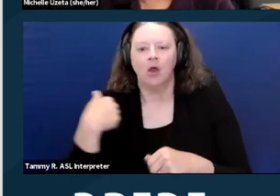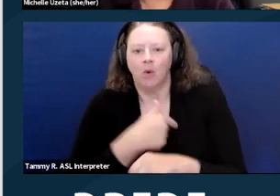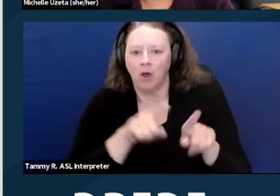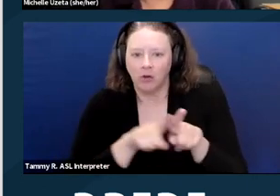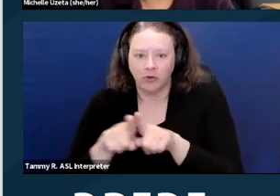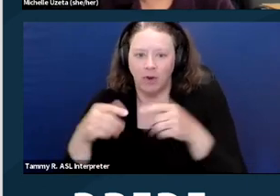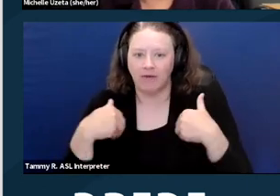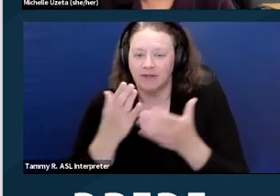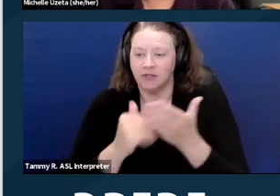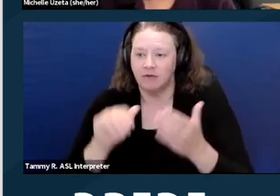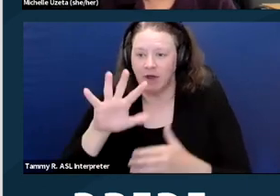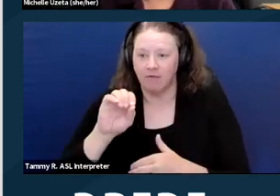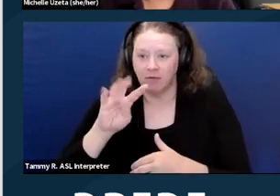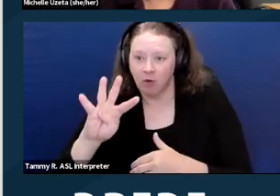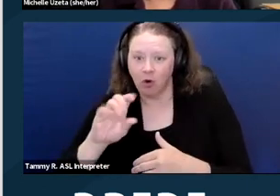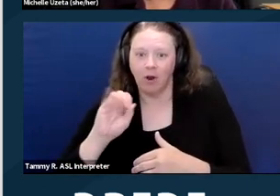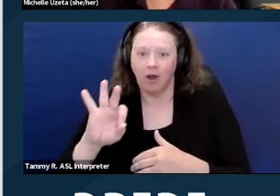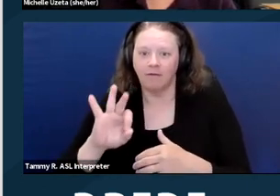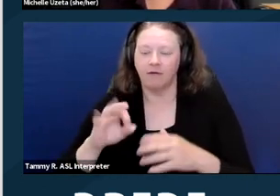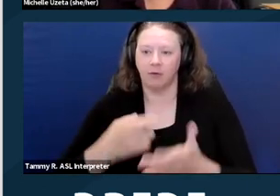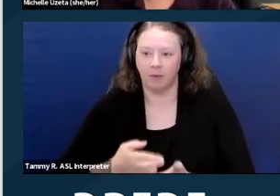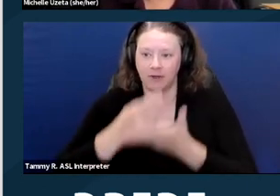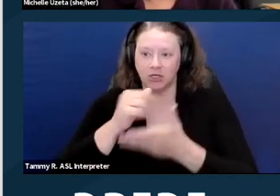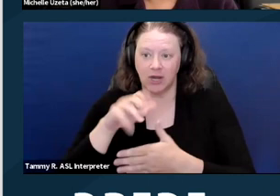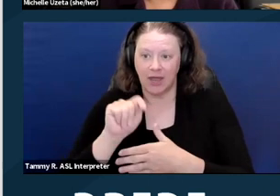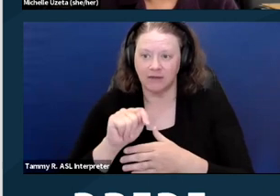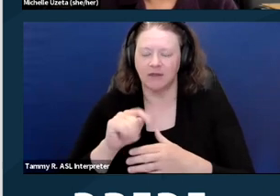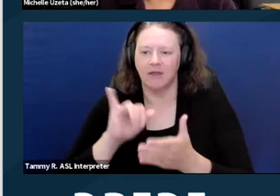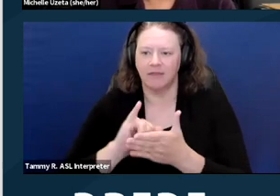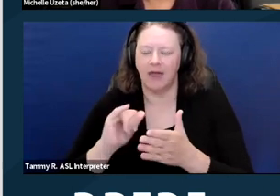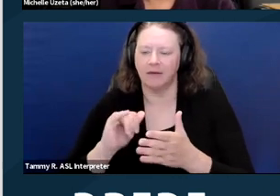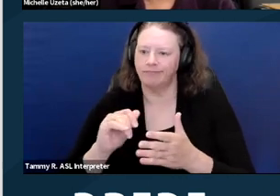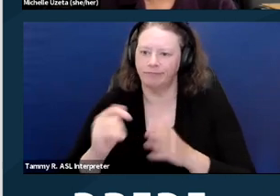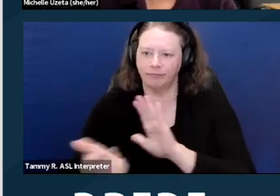in programs receiving HUD funds or other federal financial assistance.